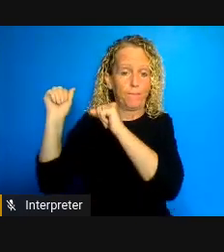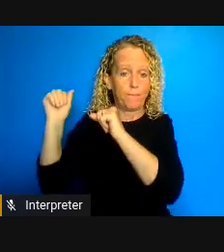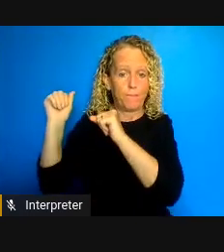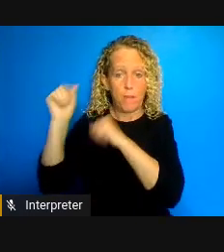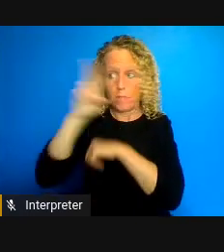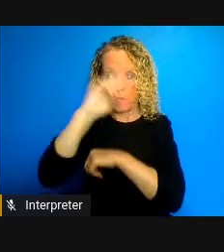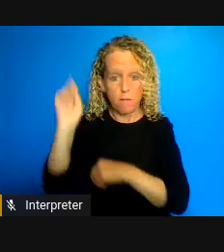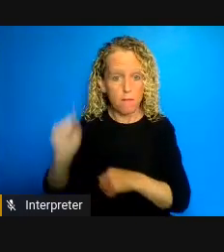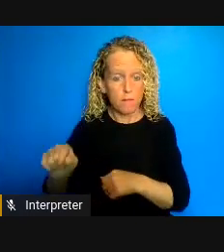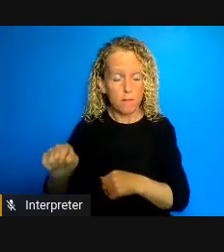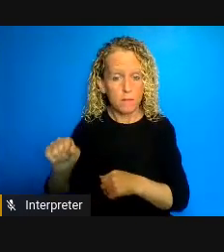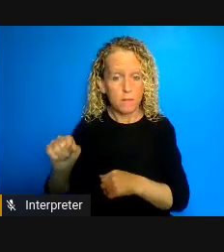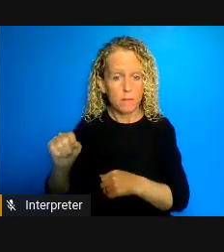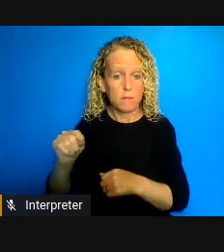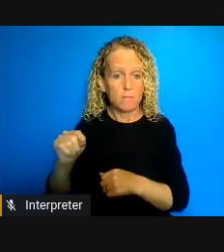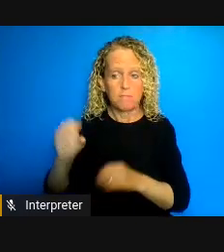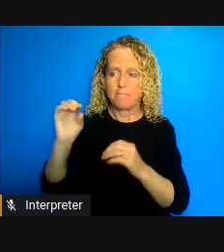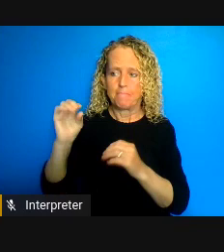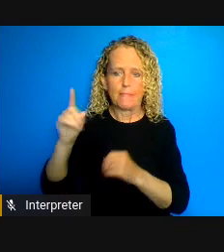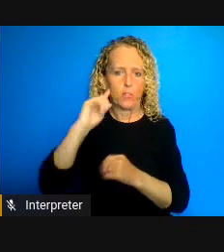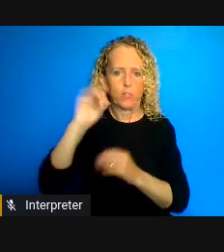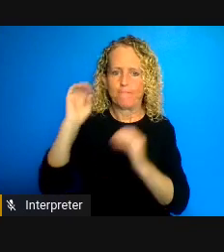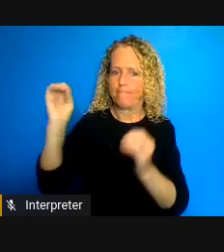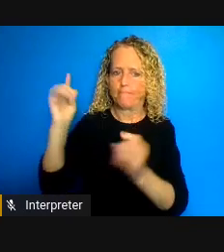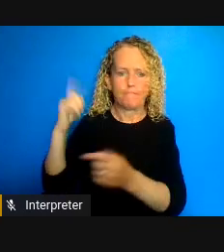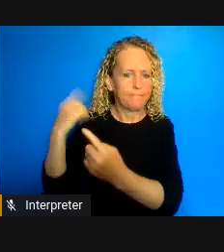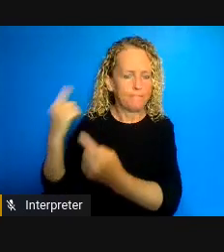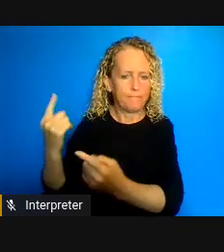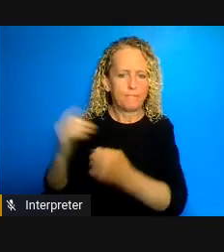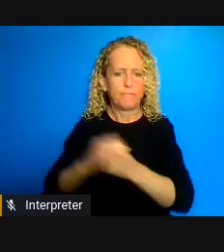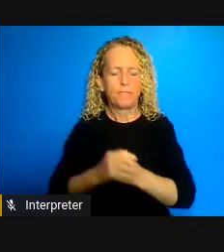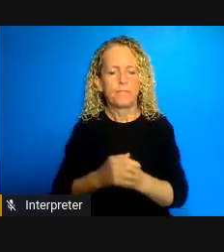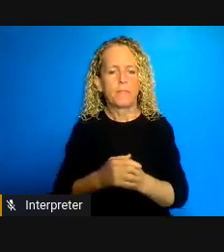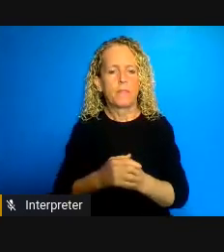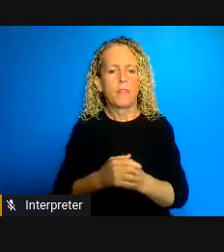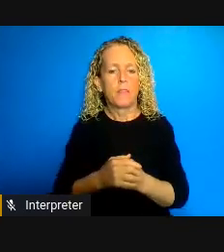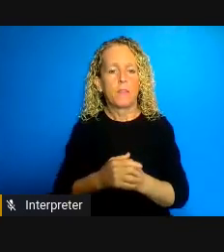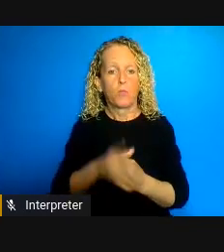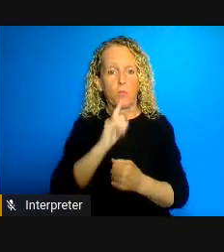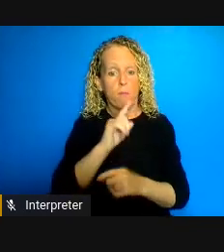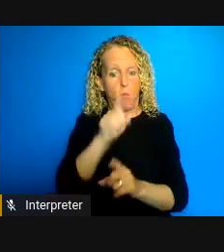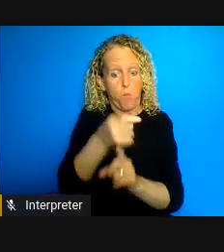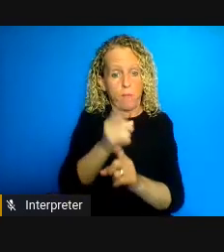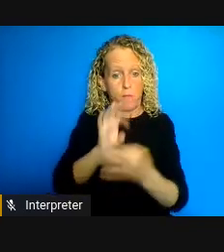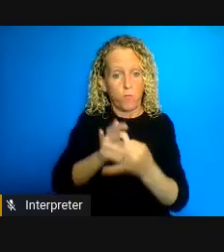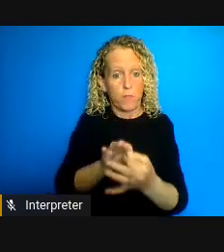isn't just about emergency pandemic responses or perfect preparedness it's